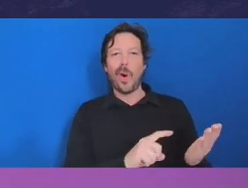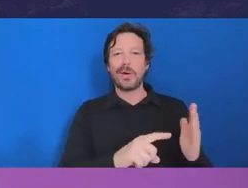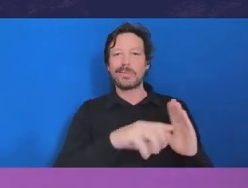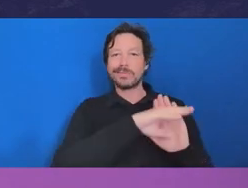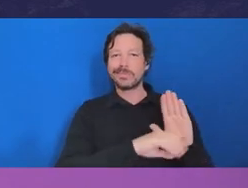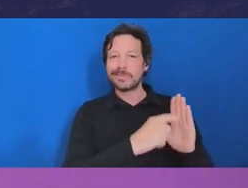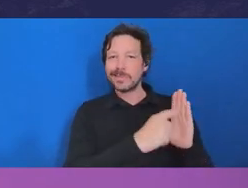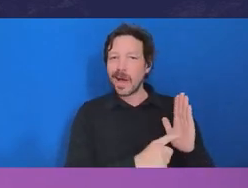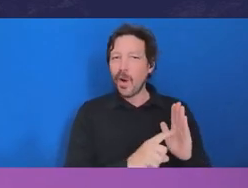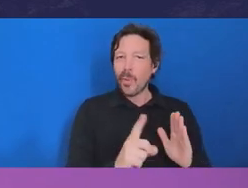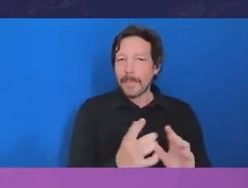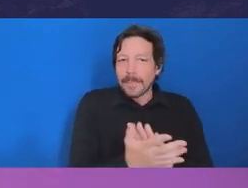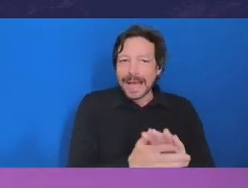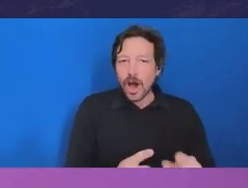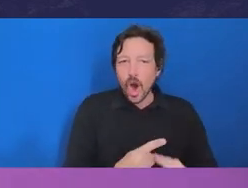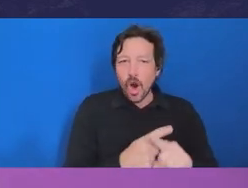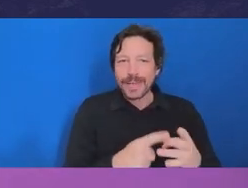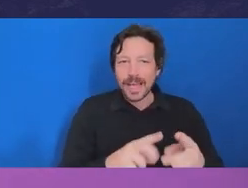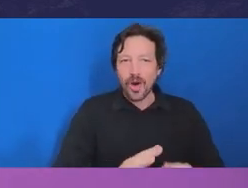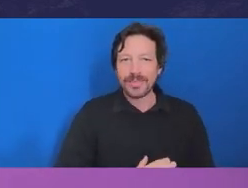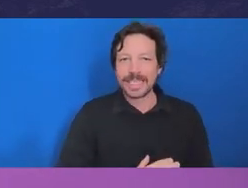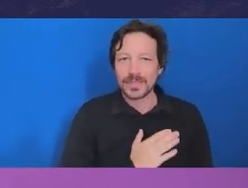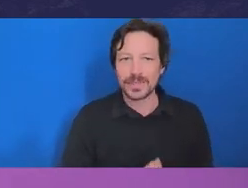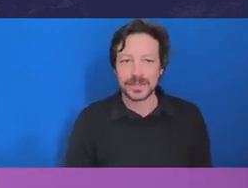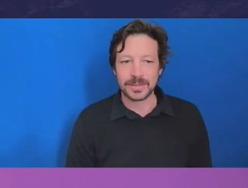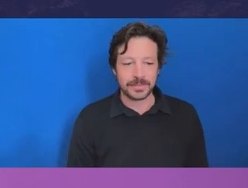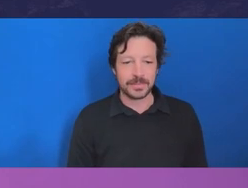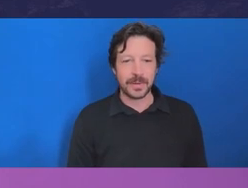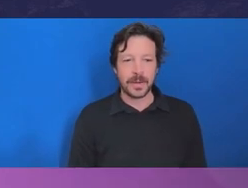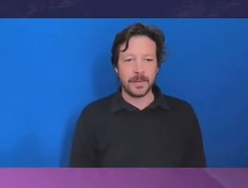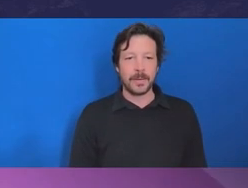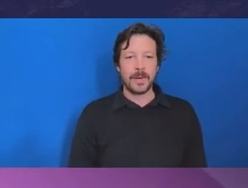It's a bit of a mystery to me why it should be so poorly understood.